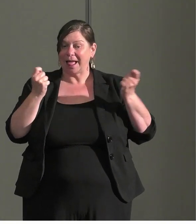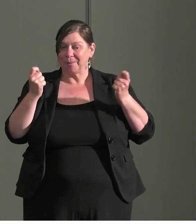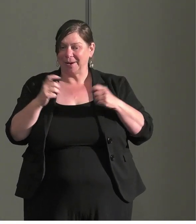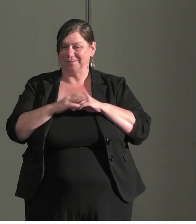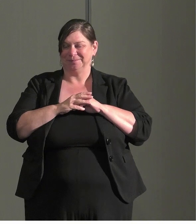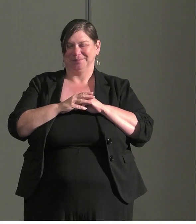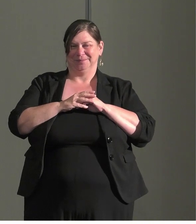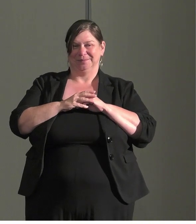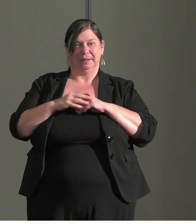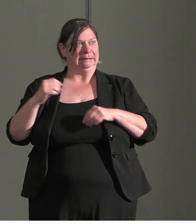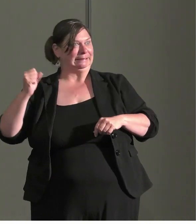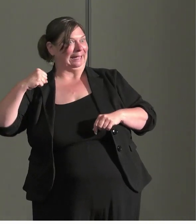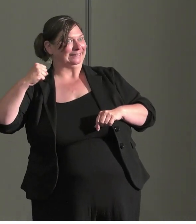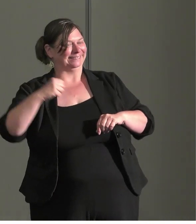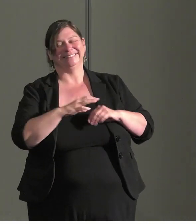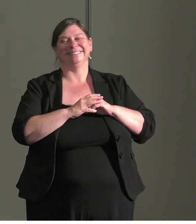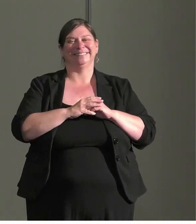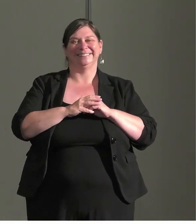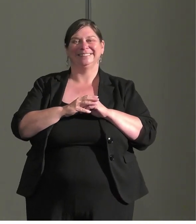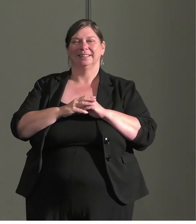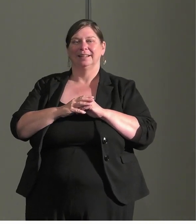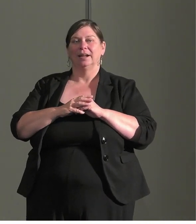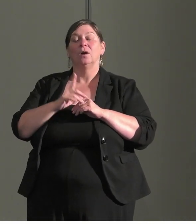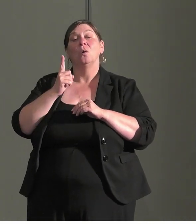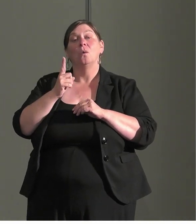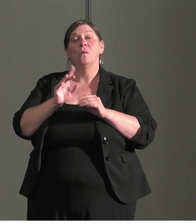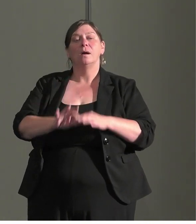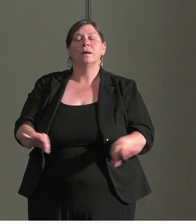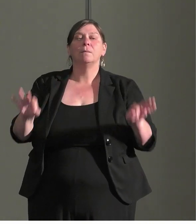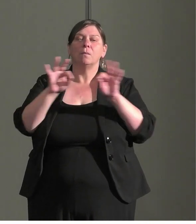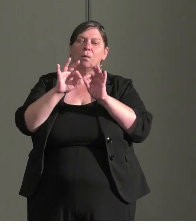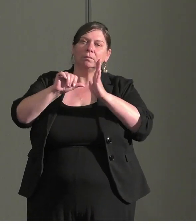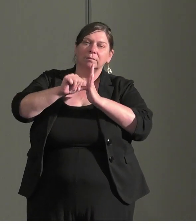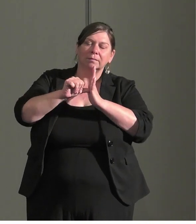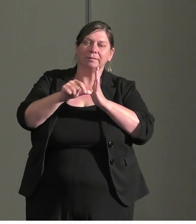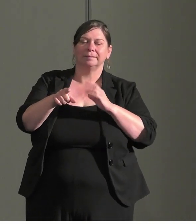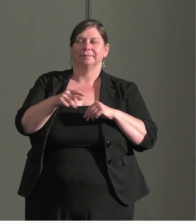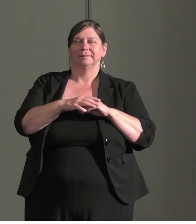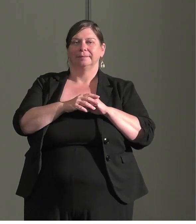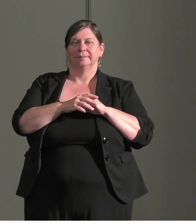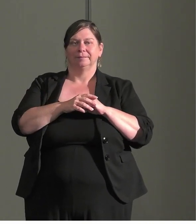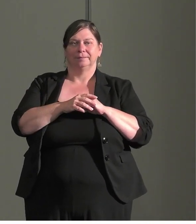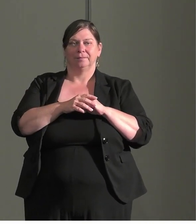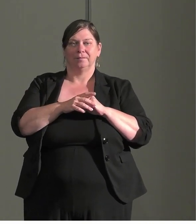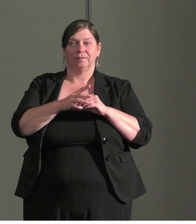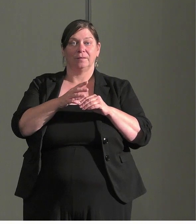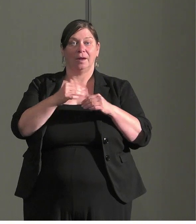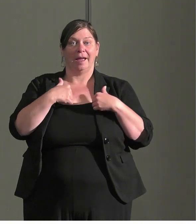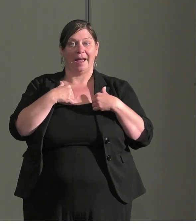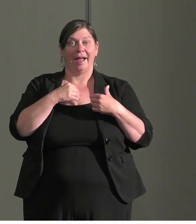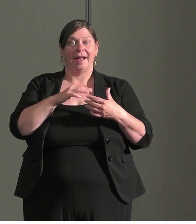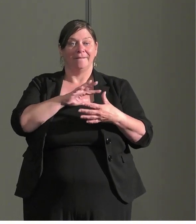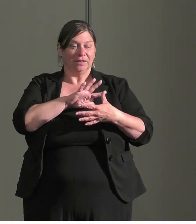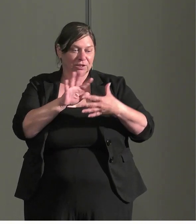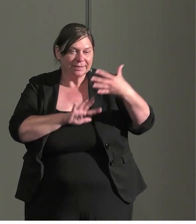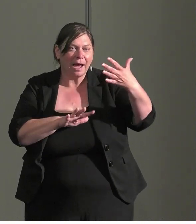One important pieces of this is when you get a design or product or a service that is